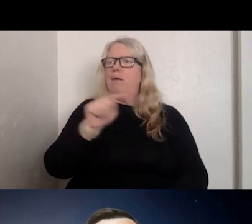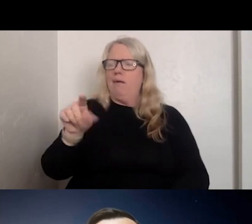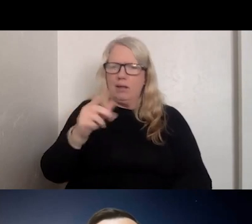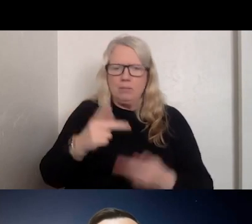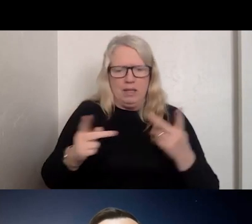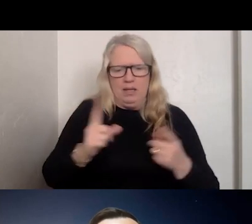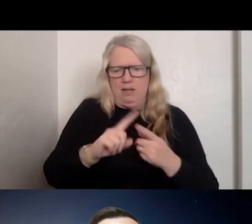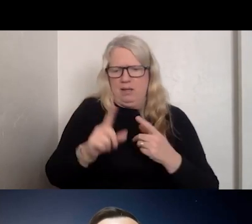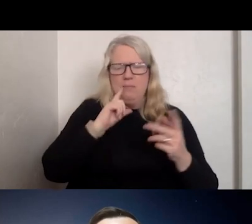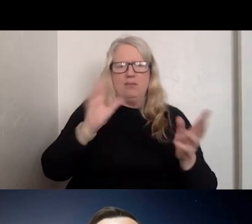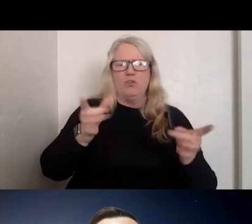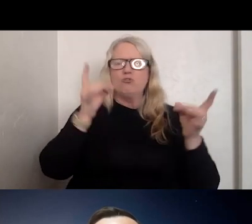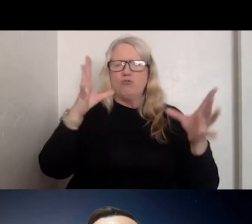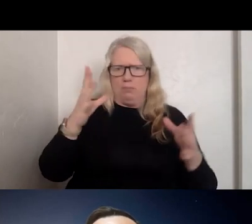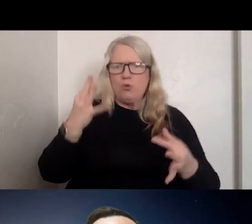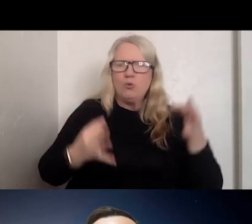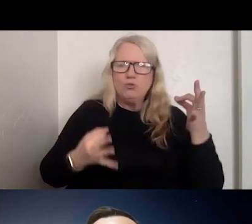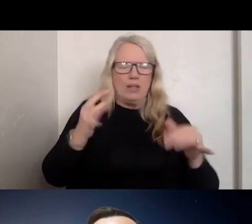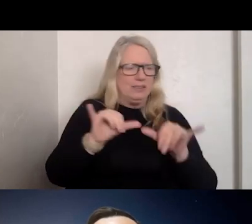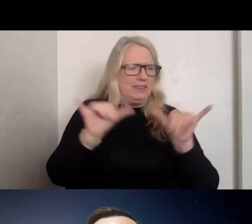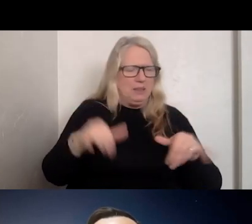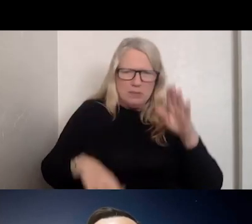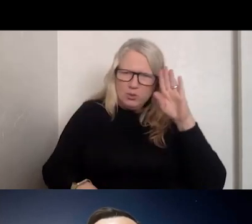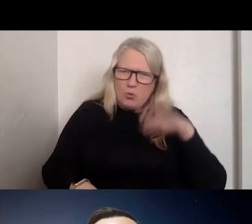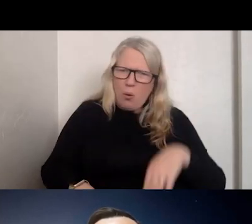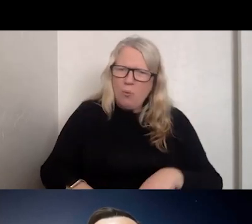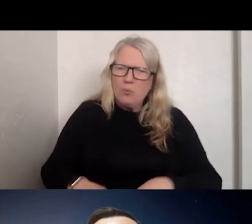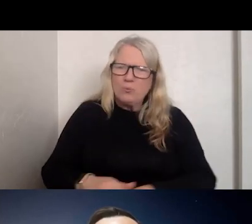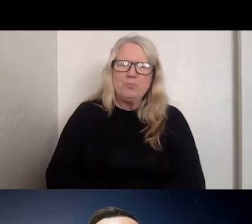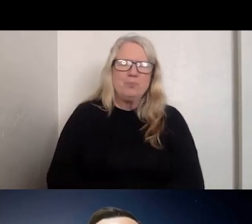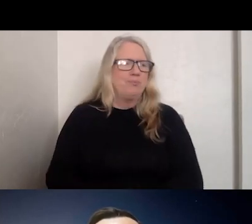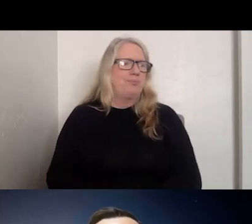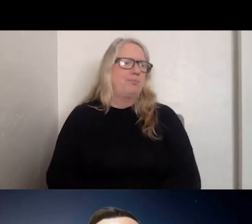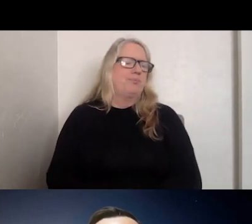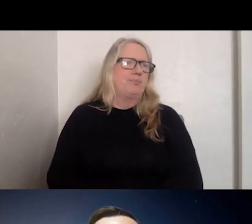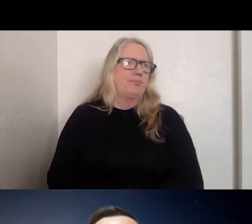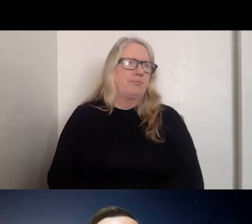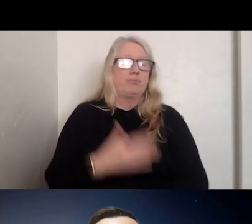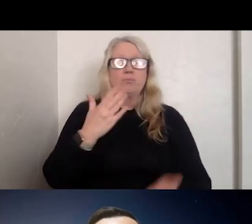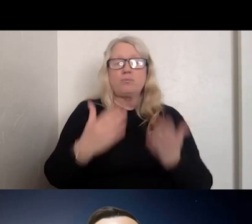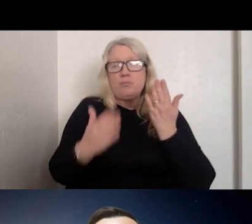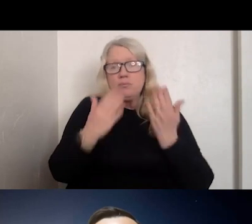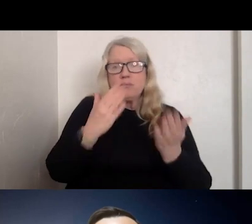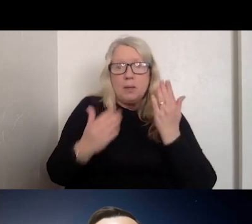JUSTICE SYSTEM. MAYBE IT IS A DREAM, BUT I HOPE TO SEE IT THERE